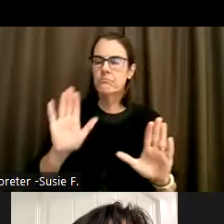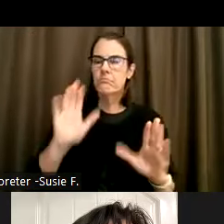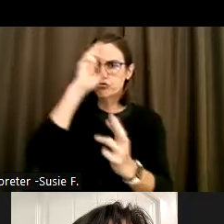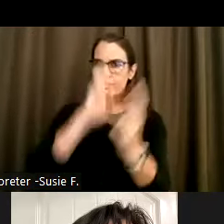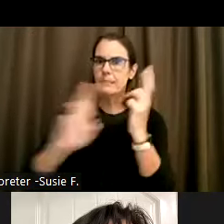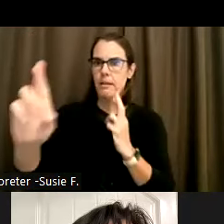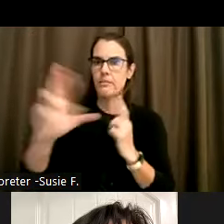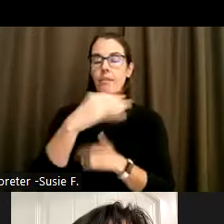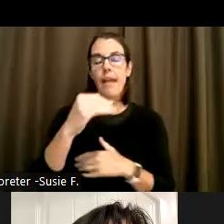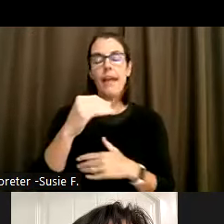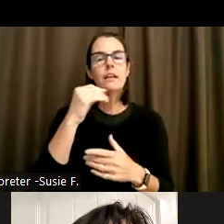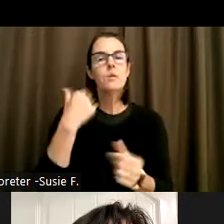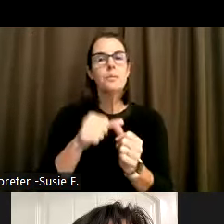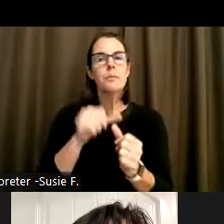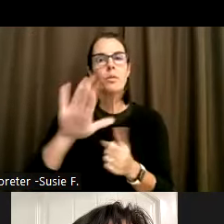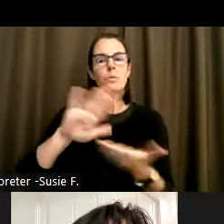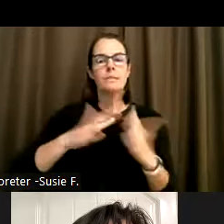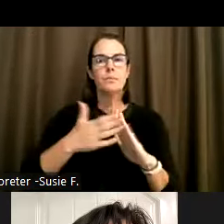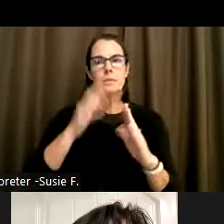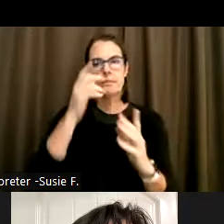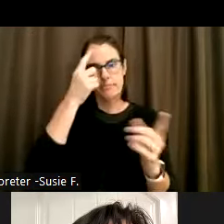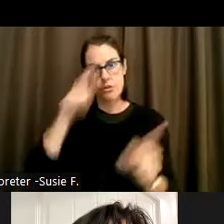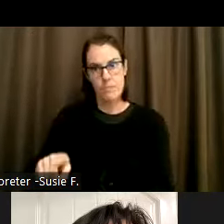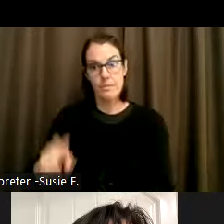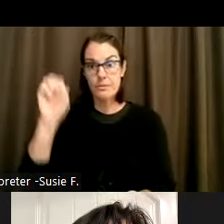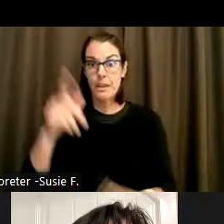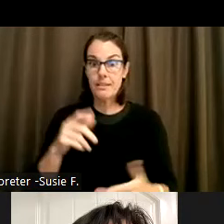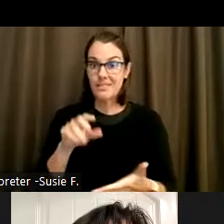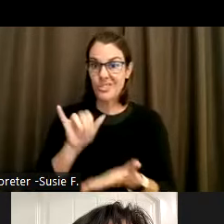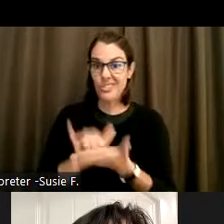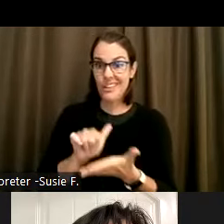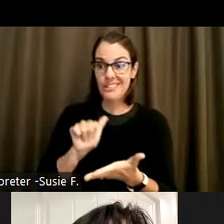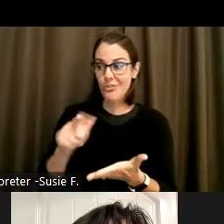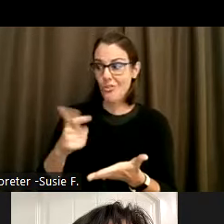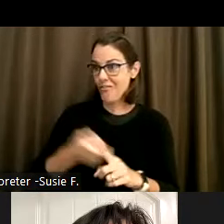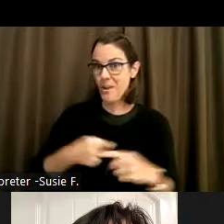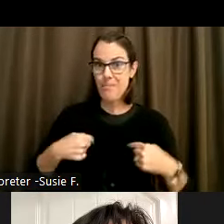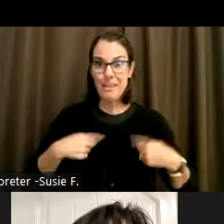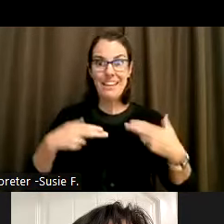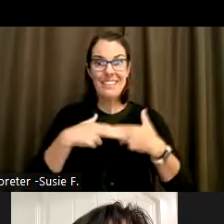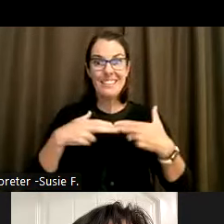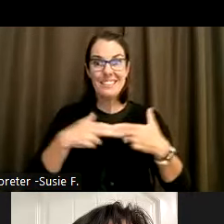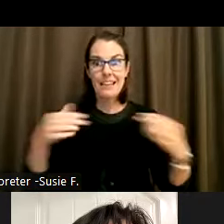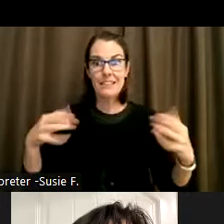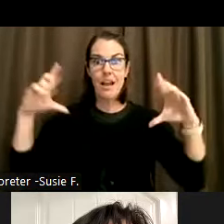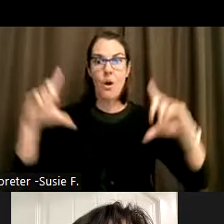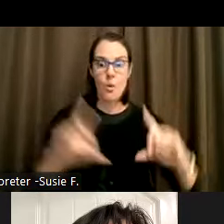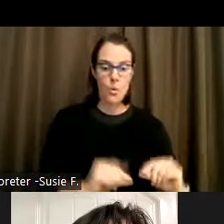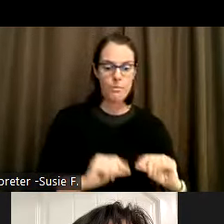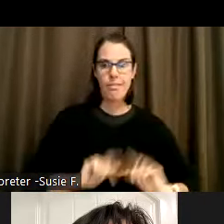those community agreements in mind. That's all for me. I will turn these slides off and turn it over to Emily to introduce our panelists.